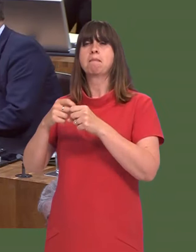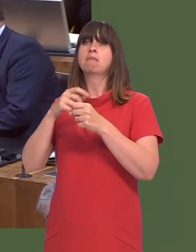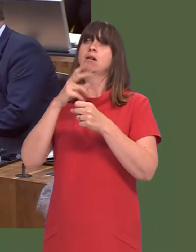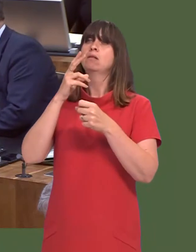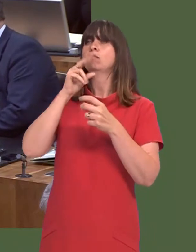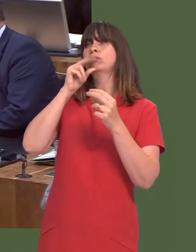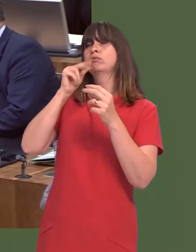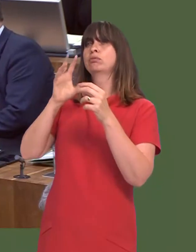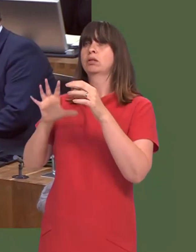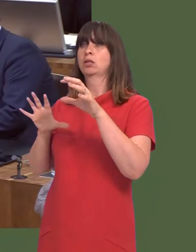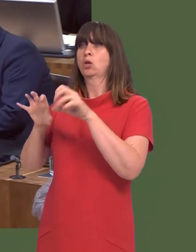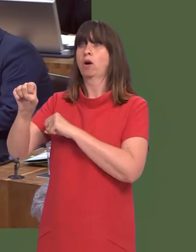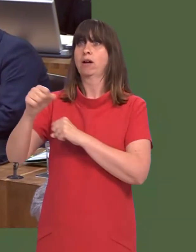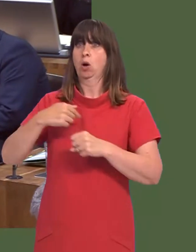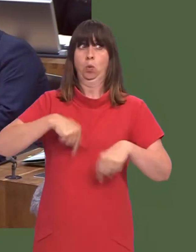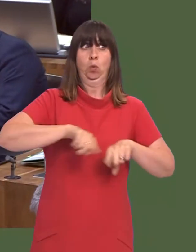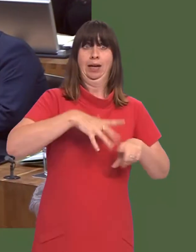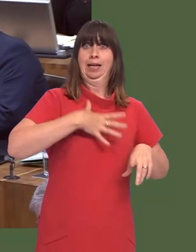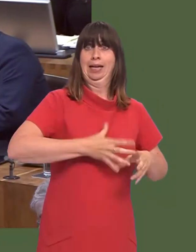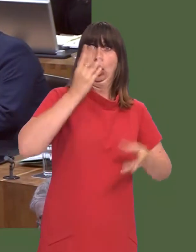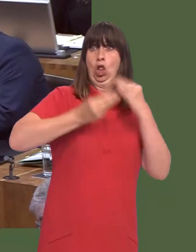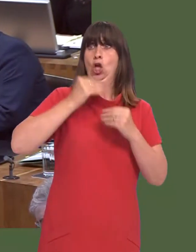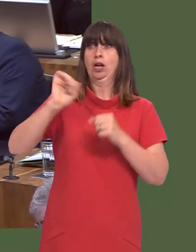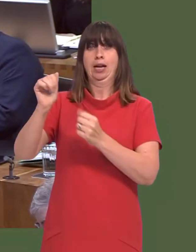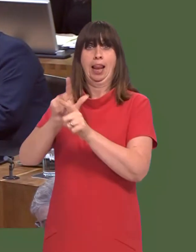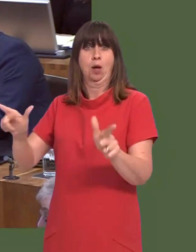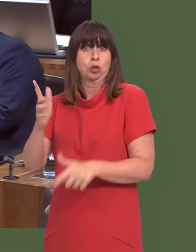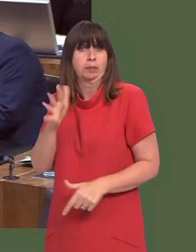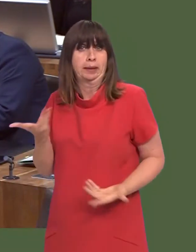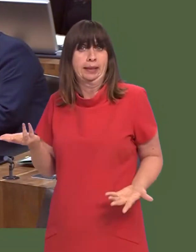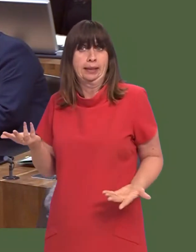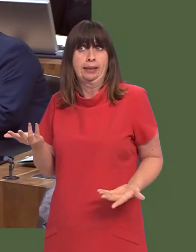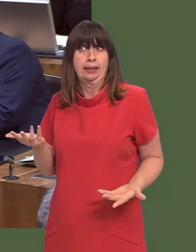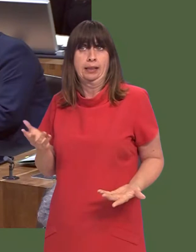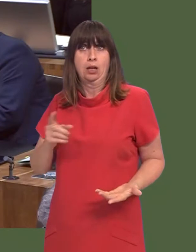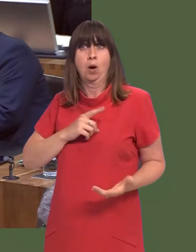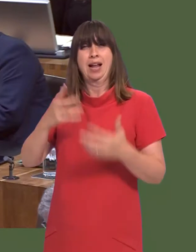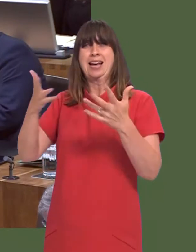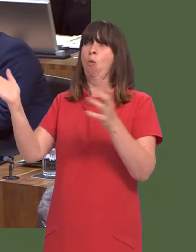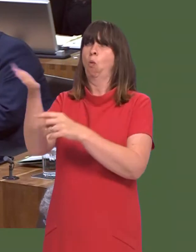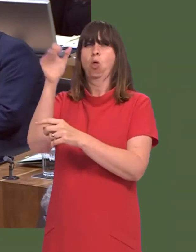becoming more predominant then within Europe and the need for our own children and young people to learn those languages as a result.